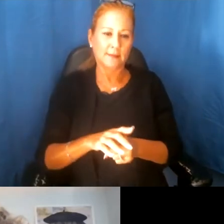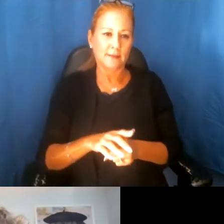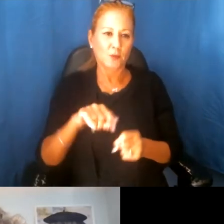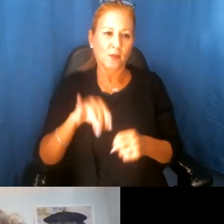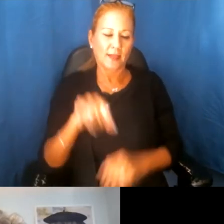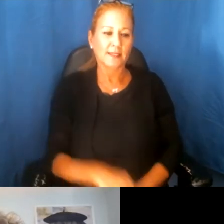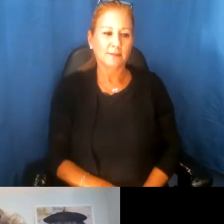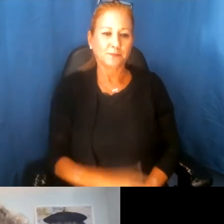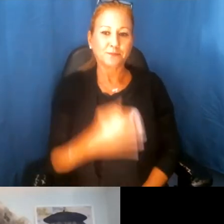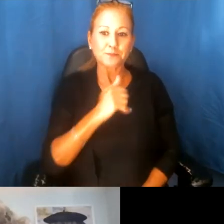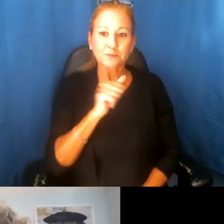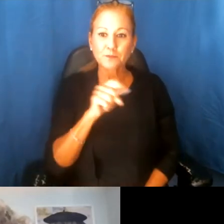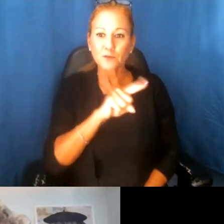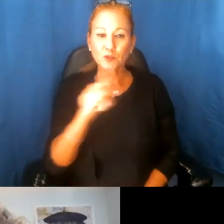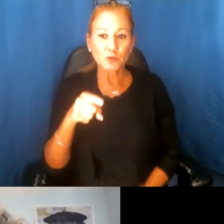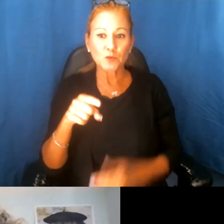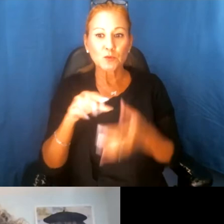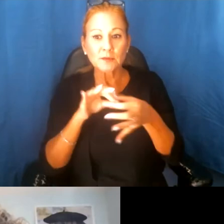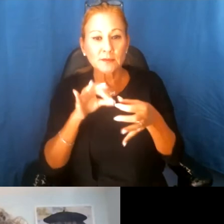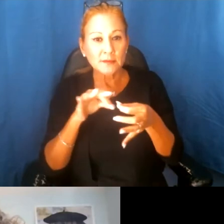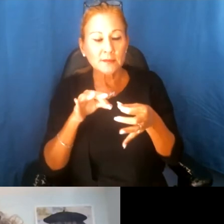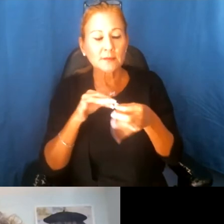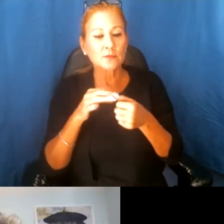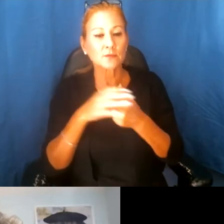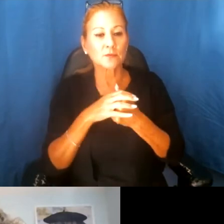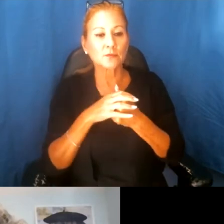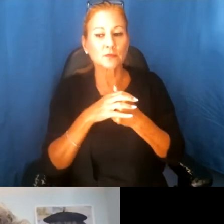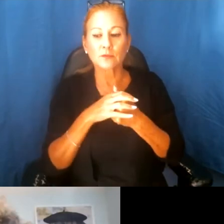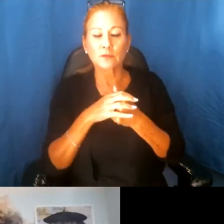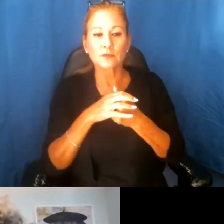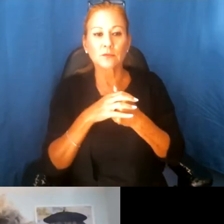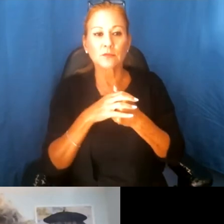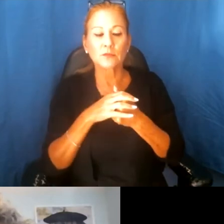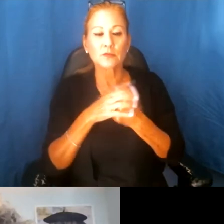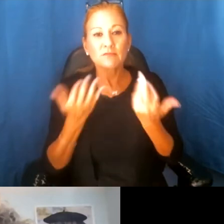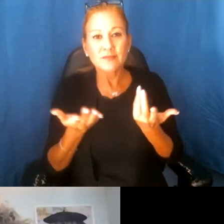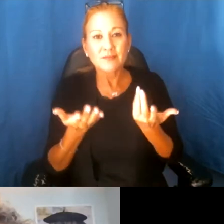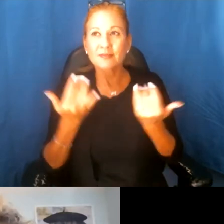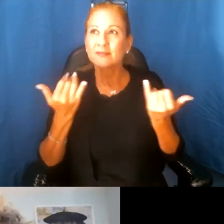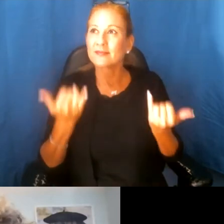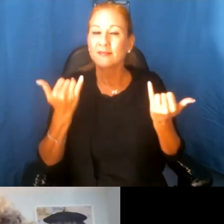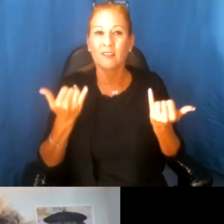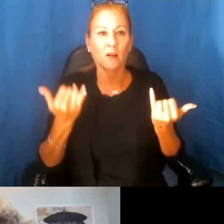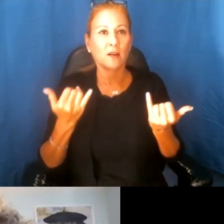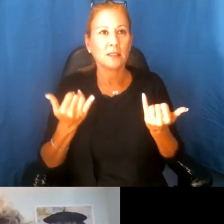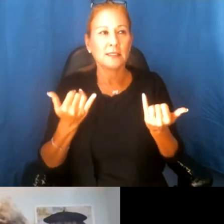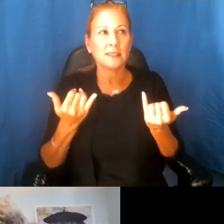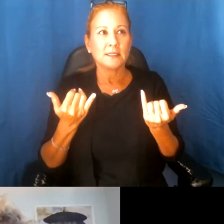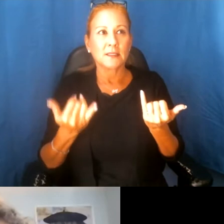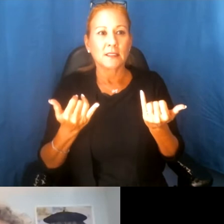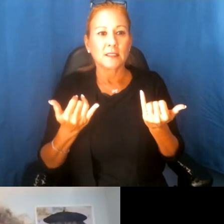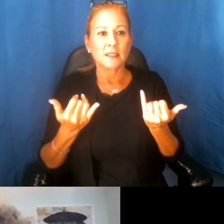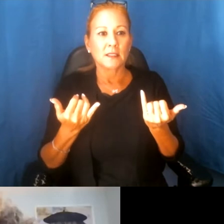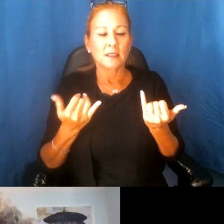and, as you said in your talk, you know, the, the reality is these things are not then owned